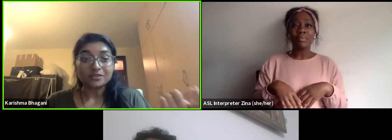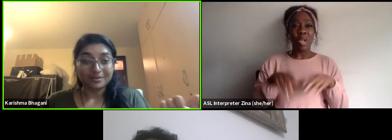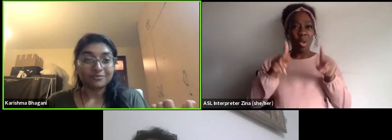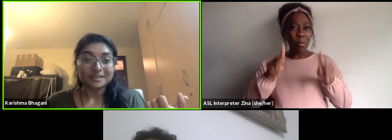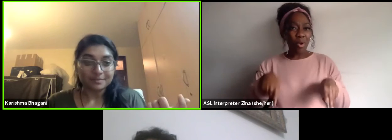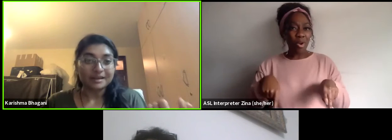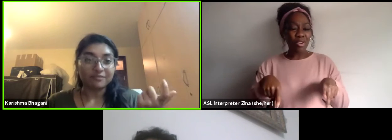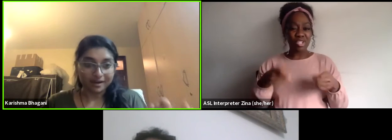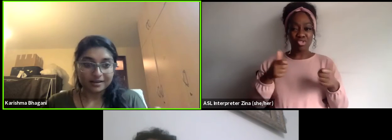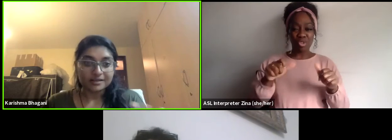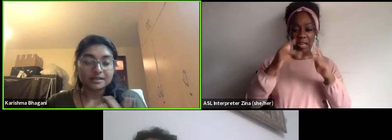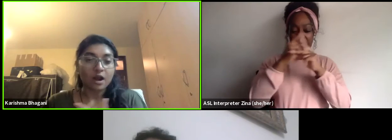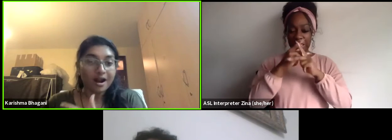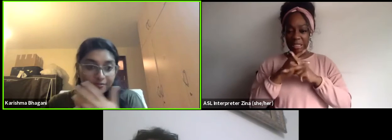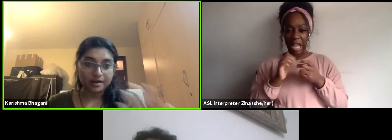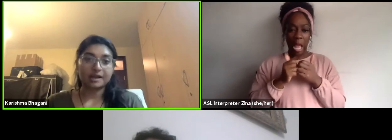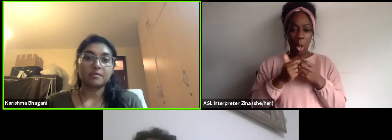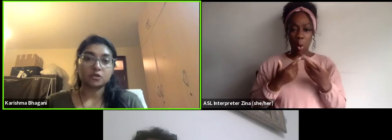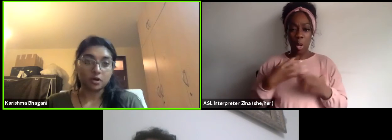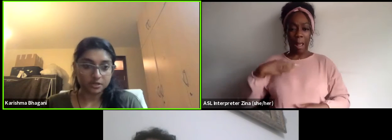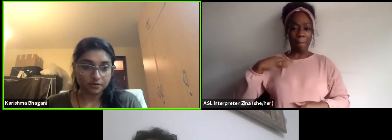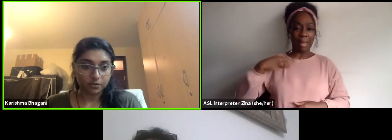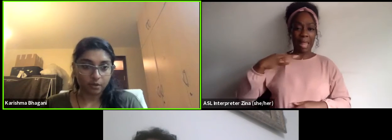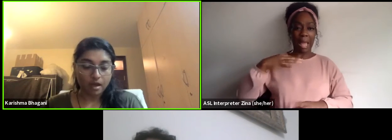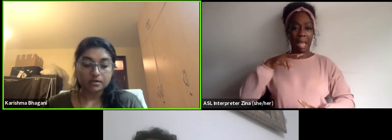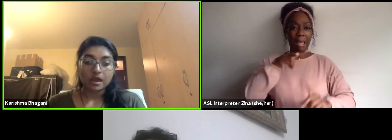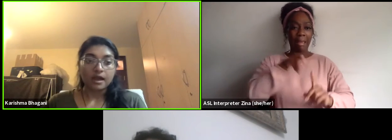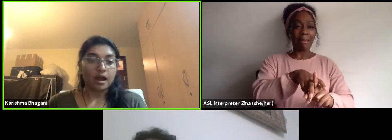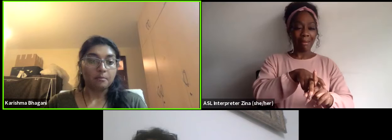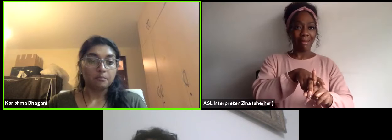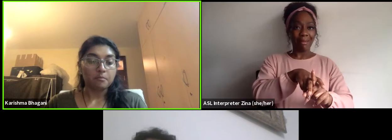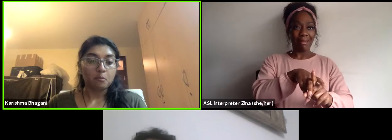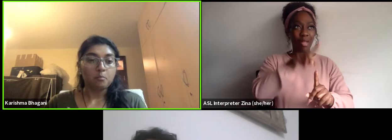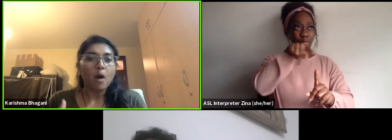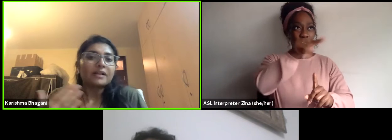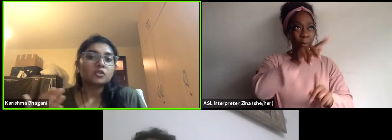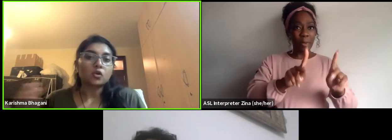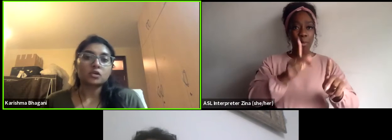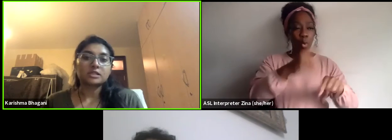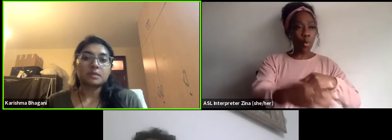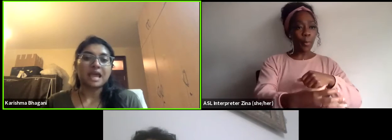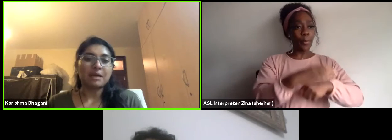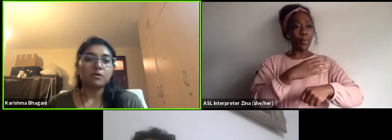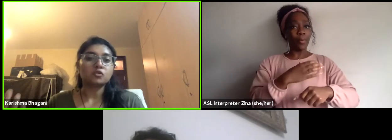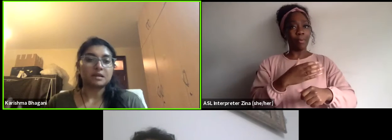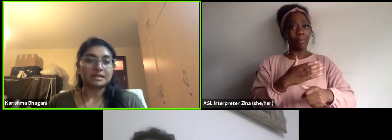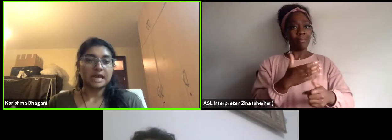to some of these big funders that are funding a majority of the work whilst also still being able to maintain a level